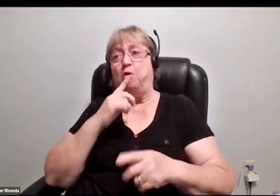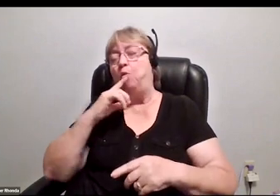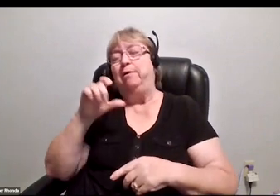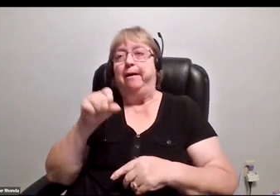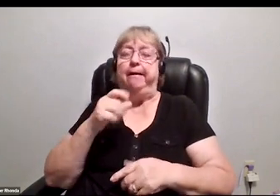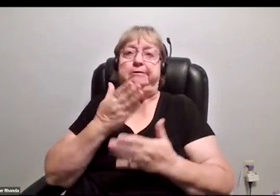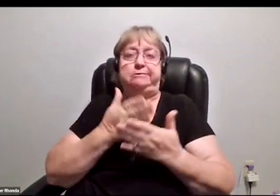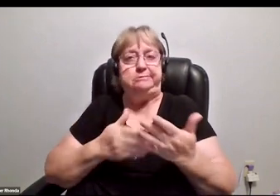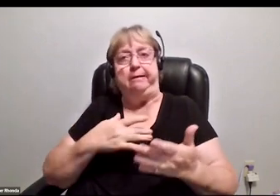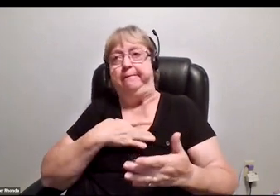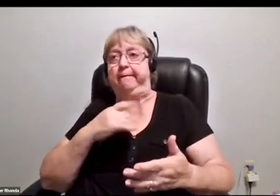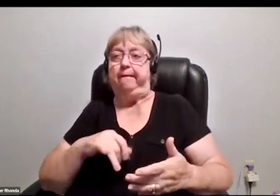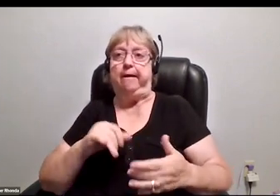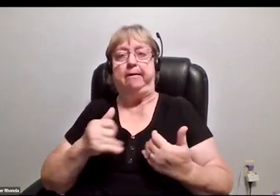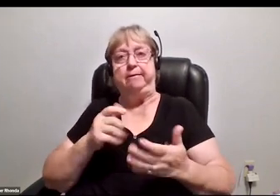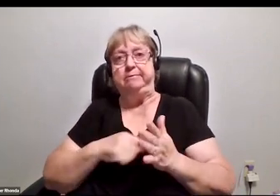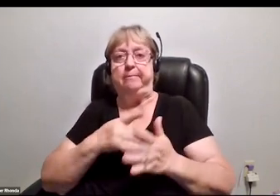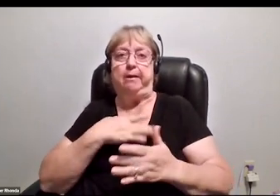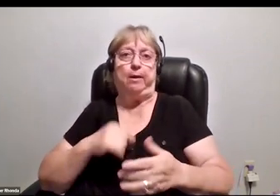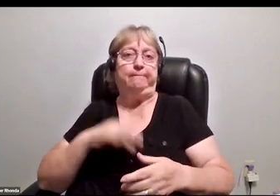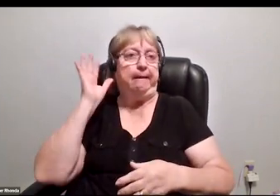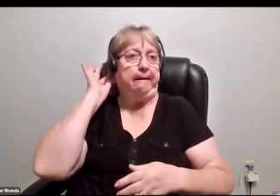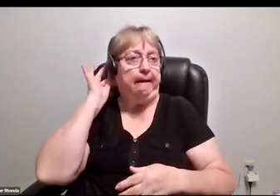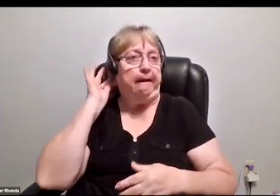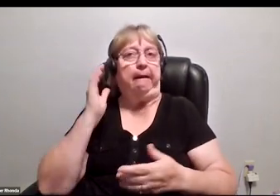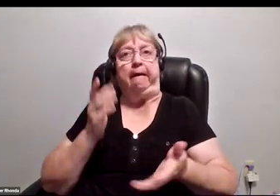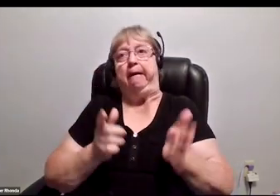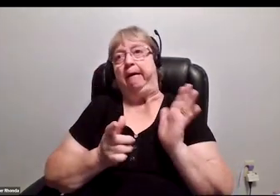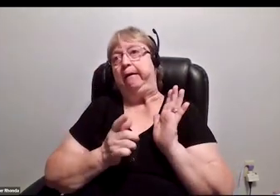Sometimes I don't like my hair. Sometimes I don't like my date.